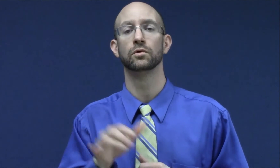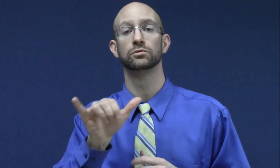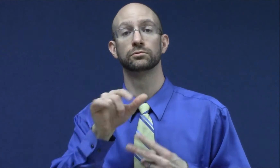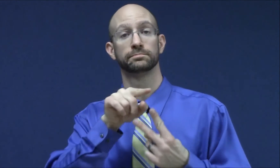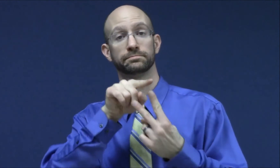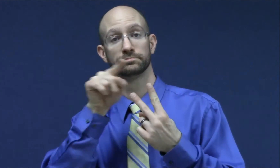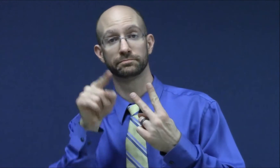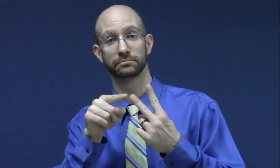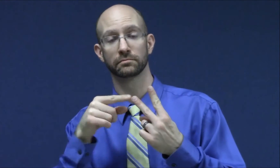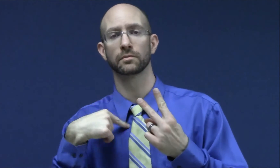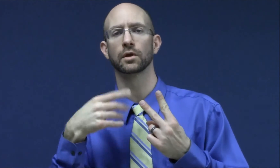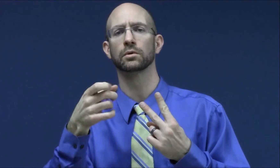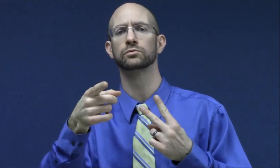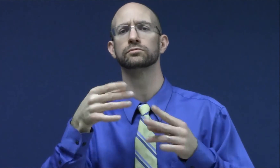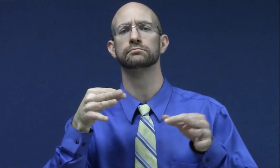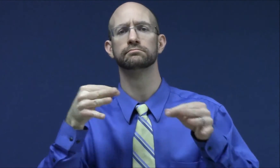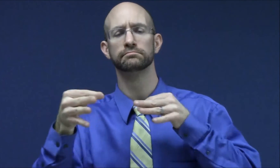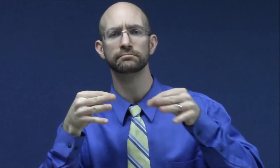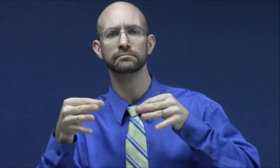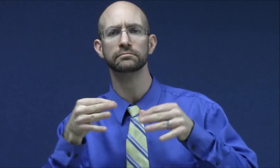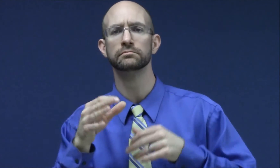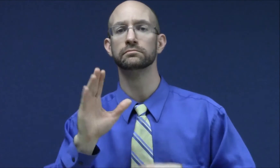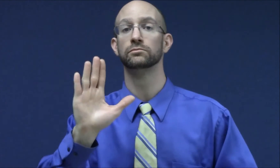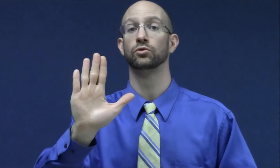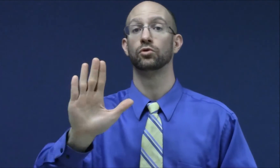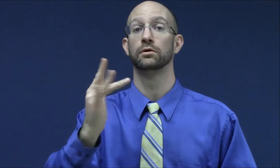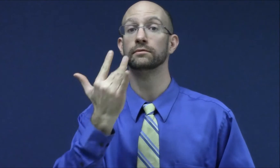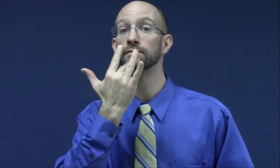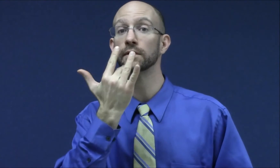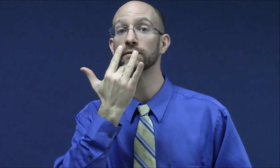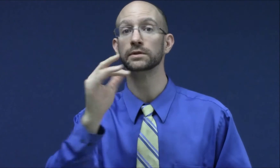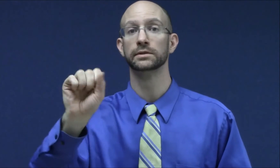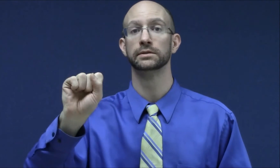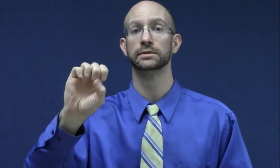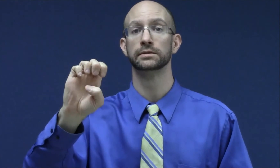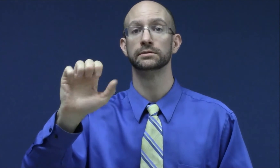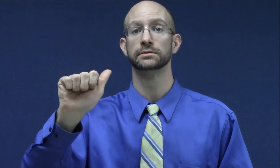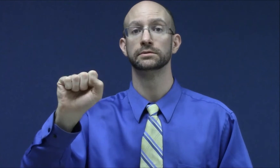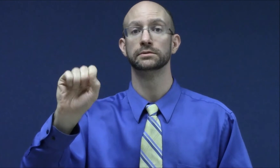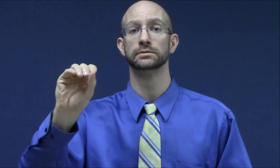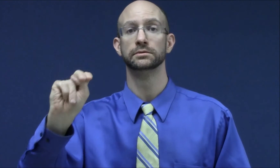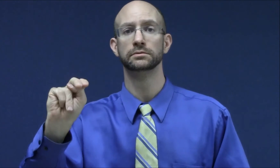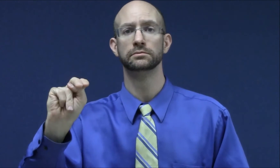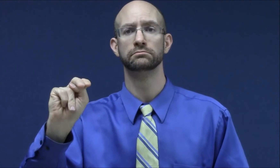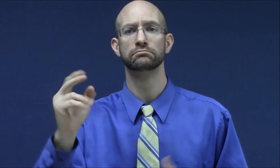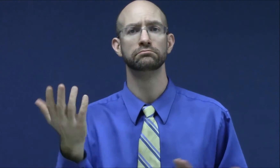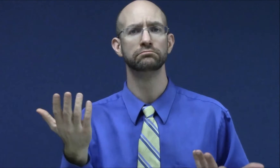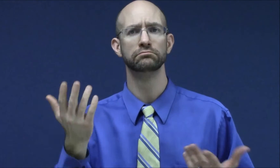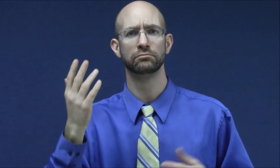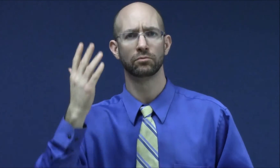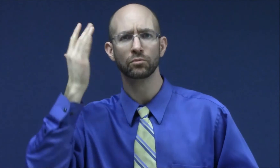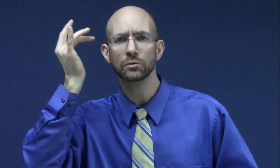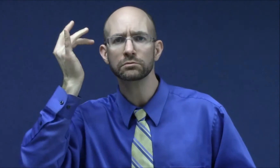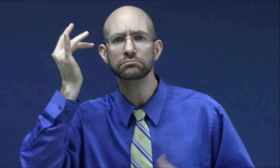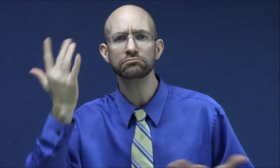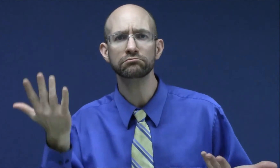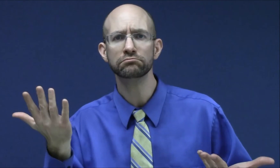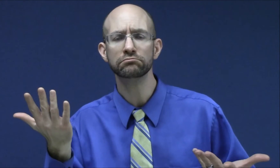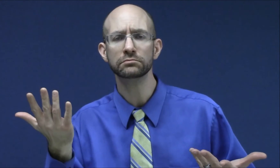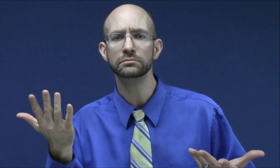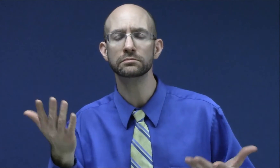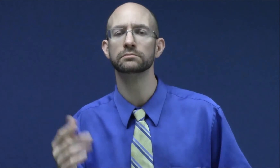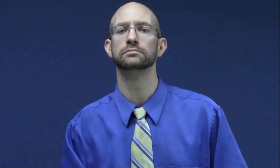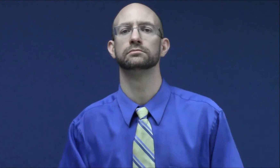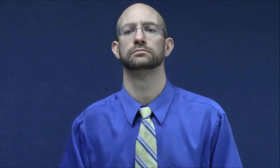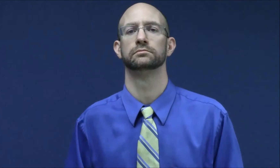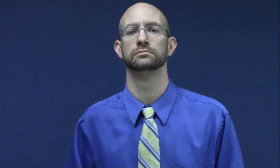Also, I want you to explain your favorite season and why.